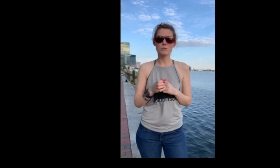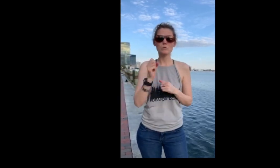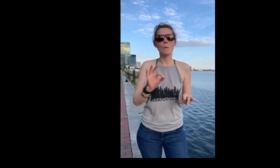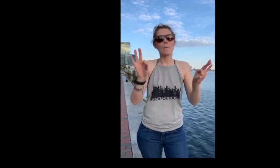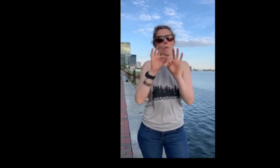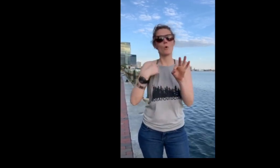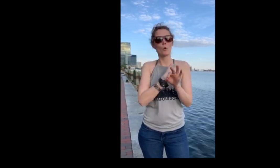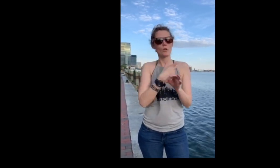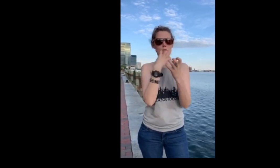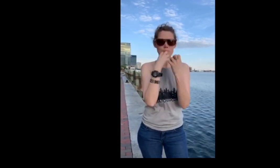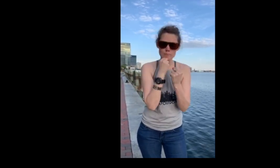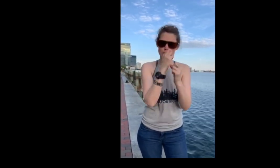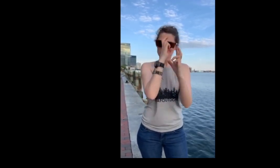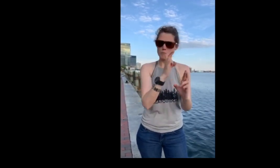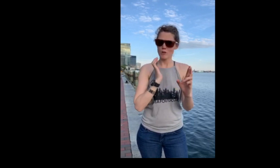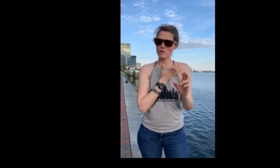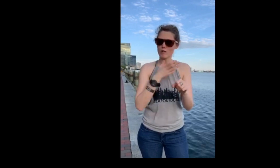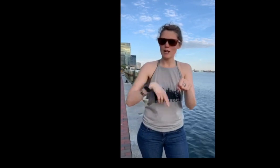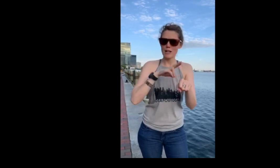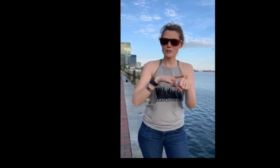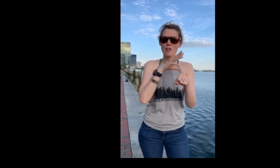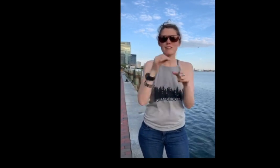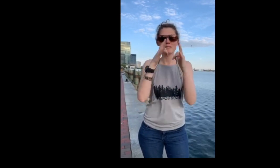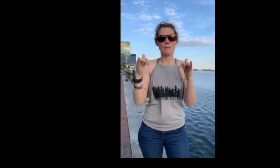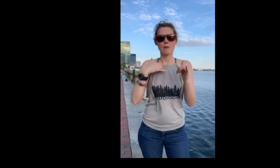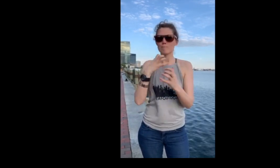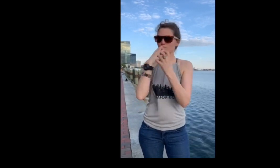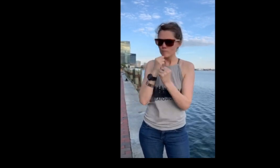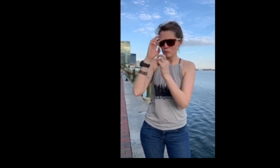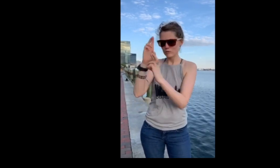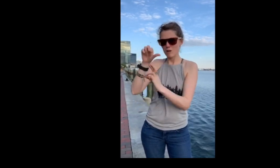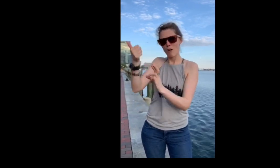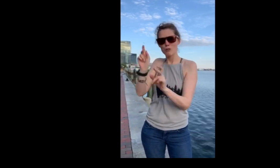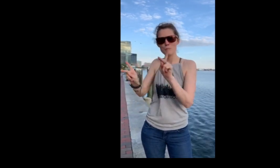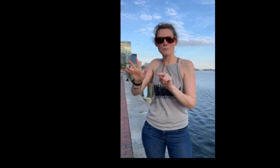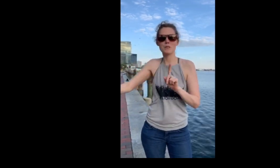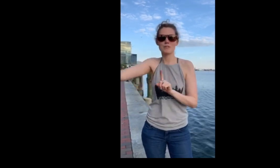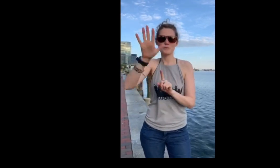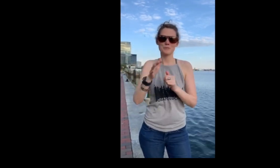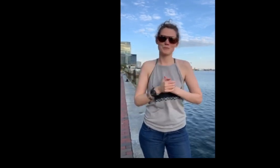It’s important that we are using extra precaution to respect our trails, open spaces while still respecting other people in the outdoors.